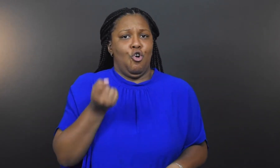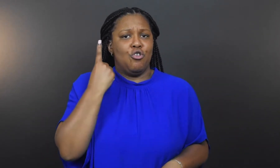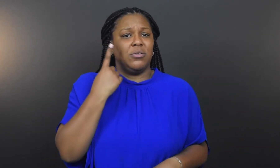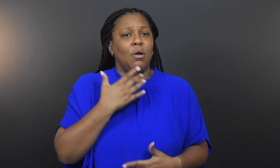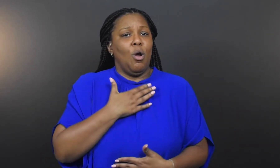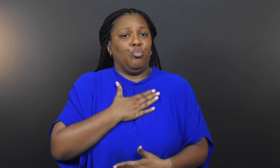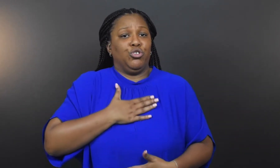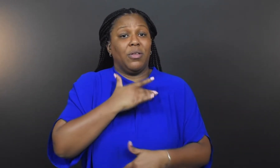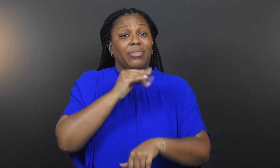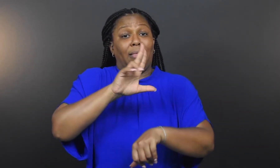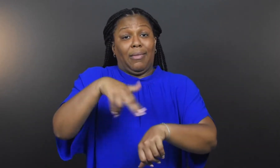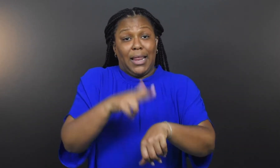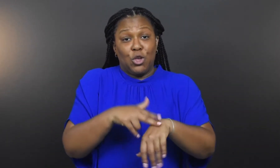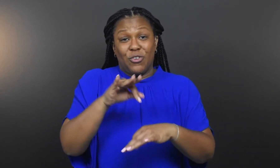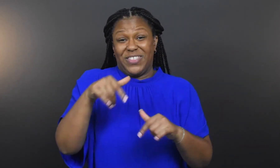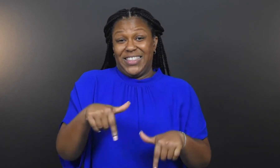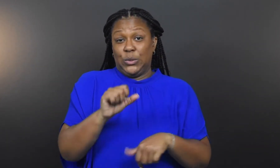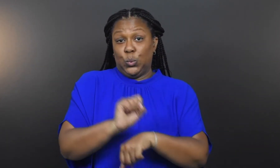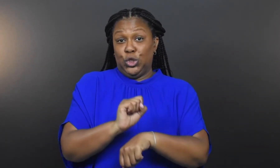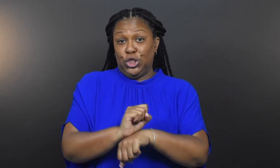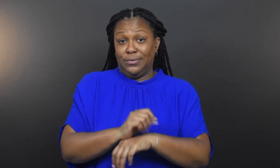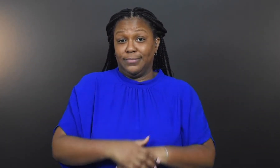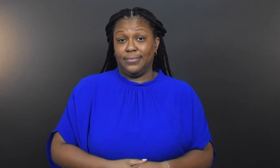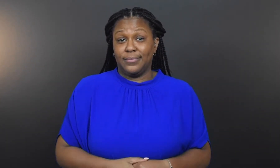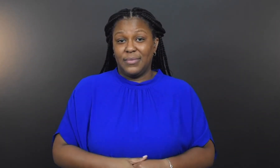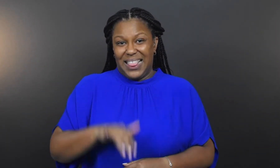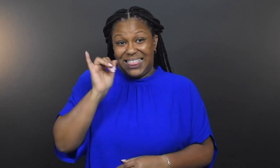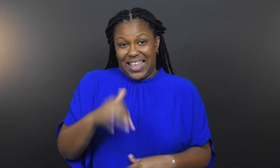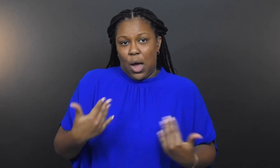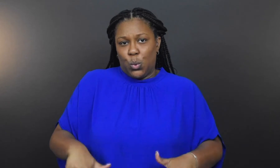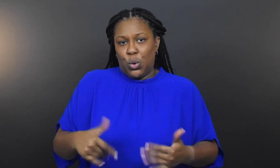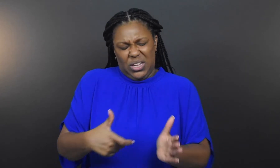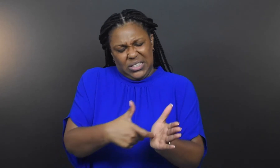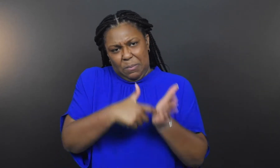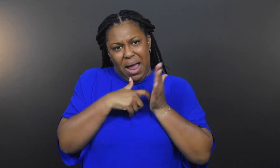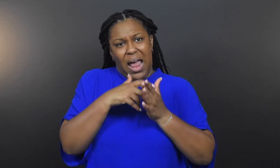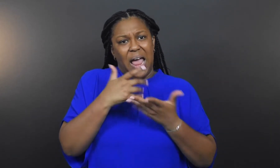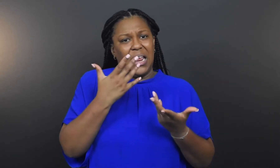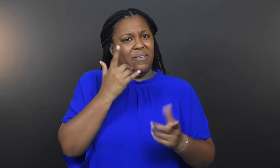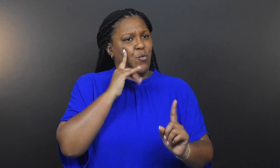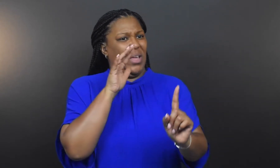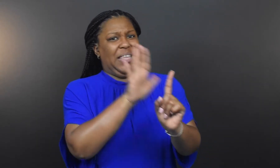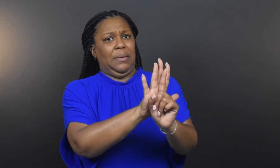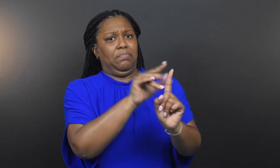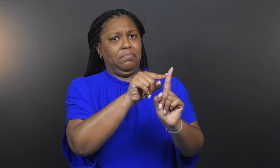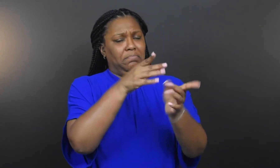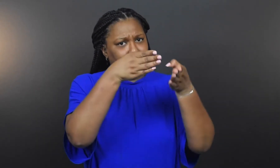He understands and appreciates the nature of this work and the demands it places on